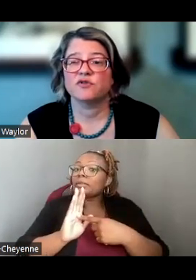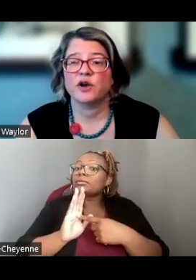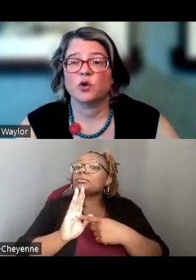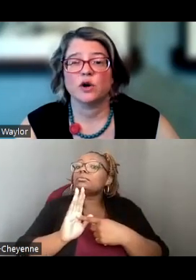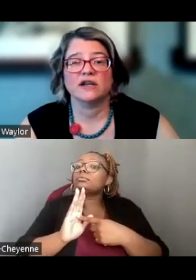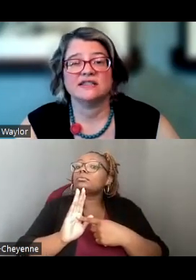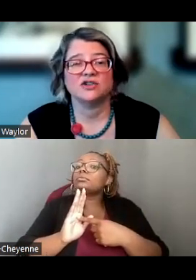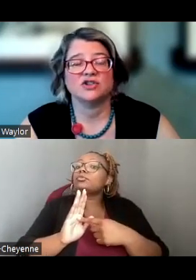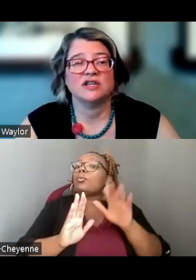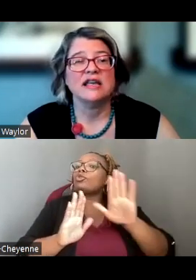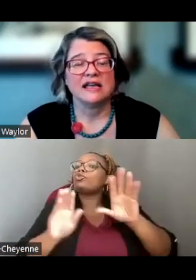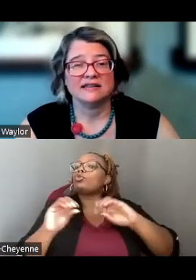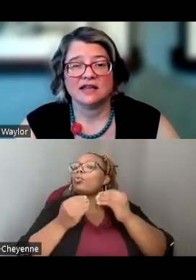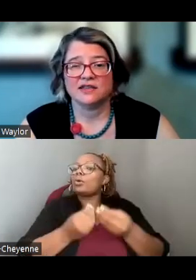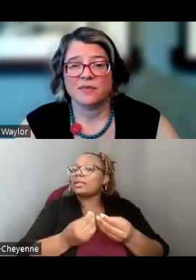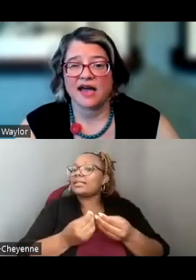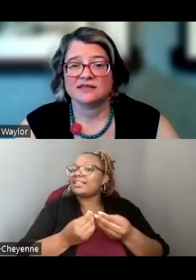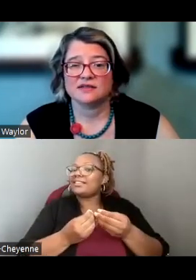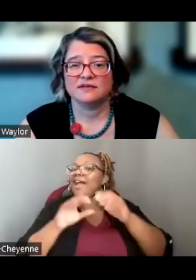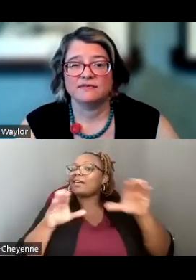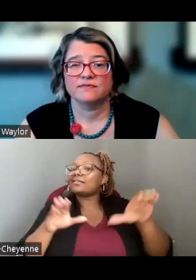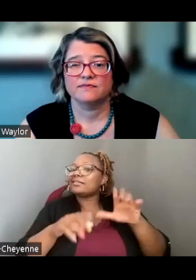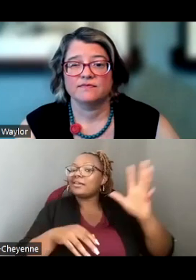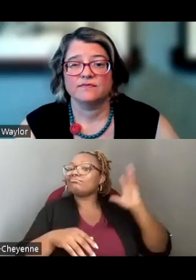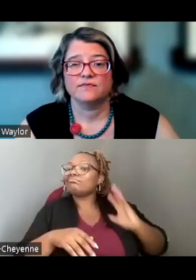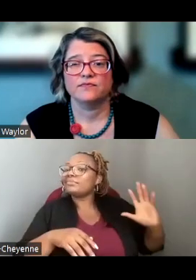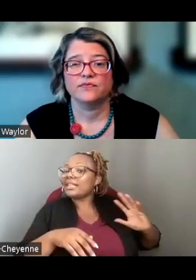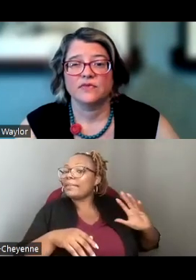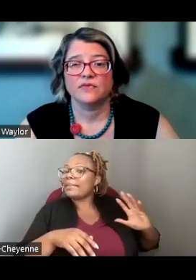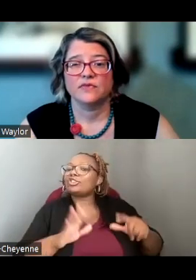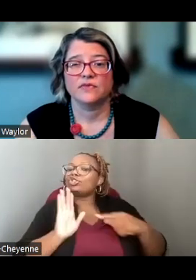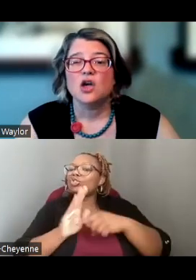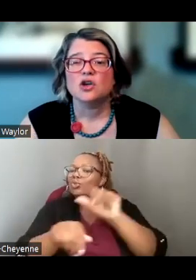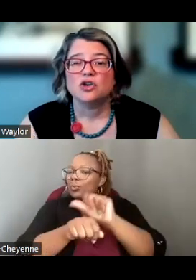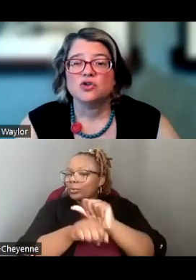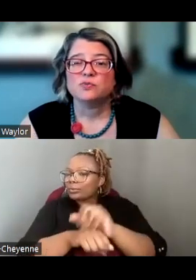OF WHAT YOUR ORGANIZATION HAS DONE IN THE PAST.